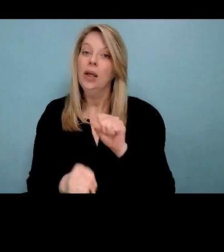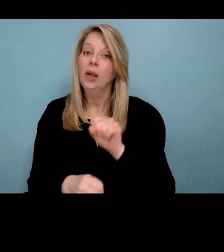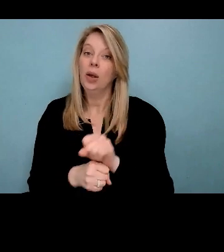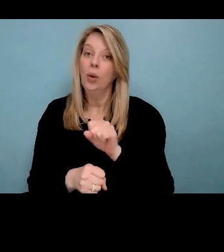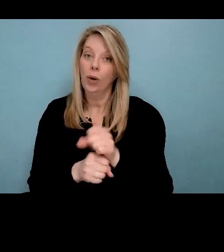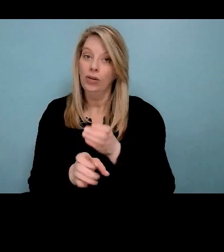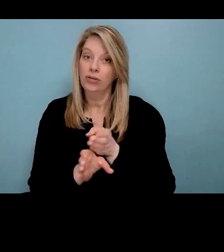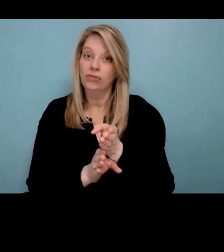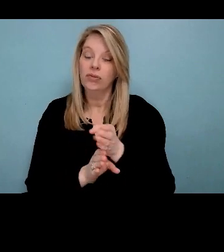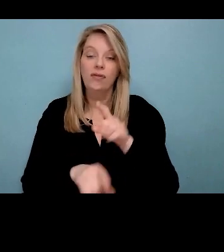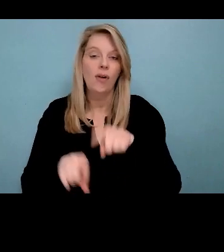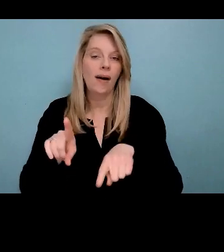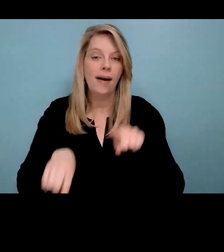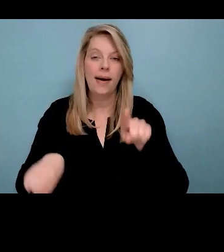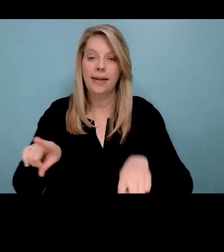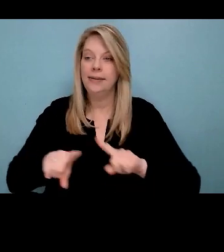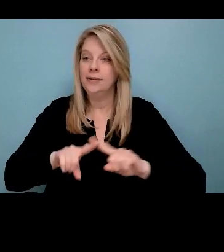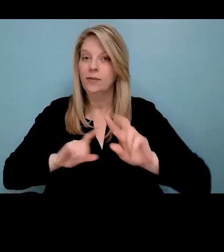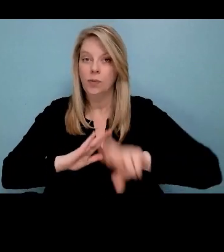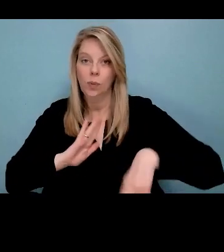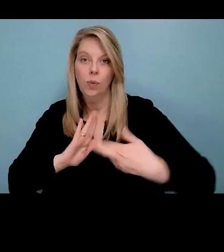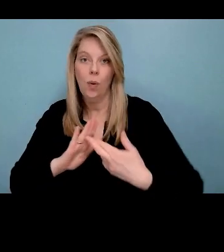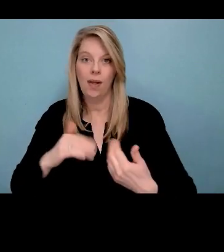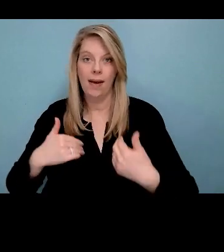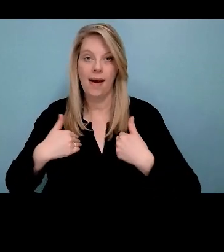Ashana Gesley. Thank you. Thank you, everyone. I'm happy